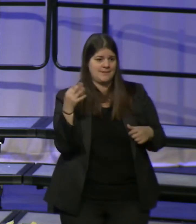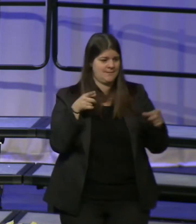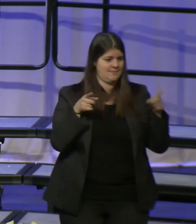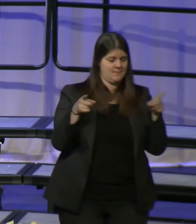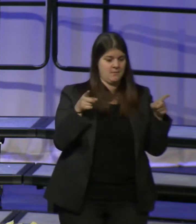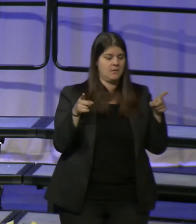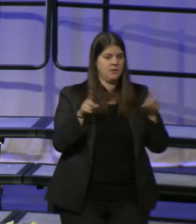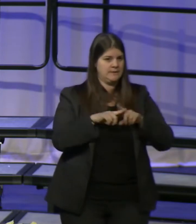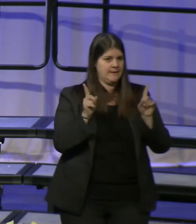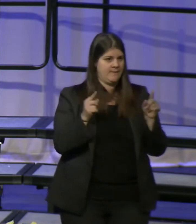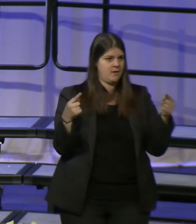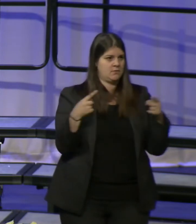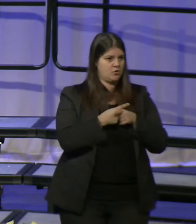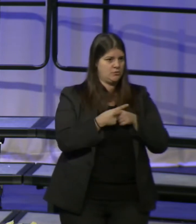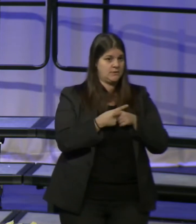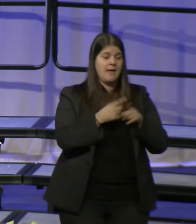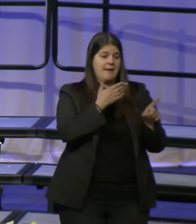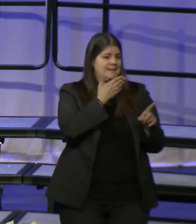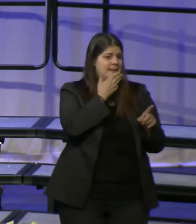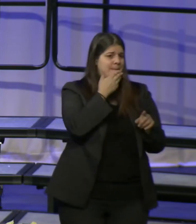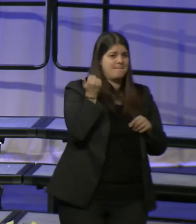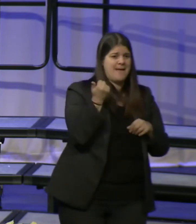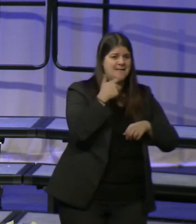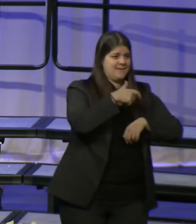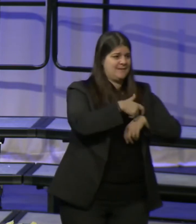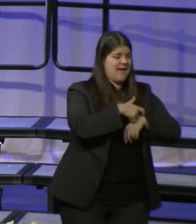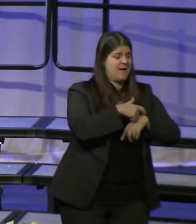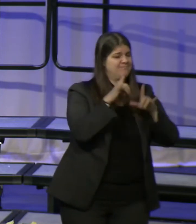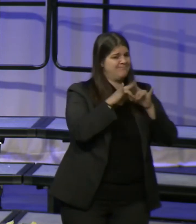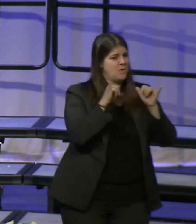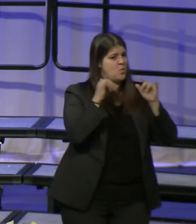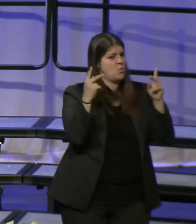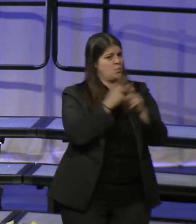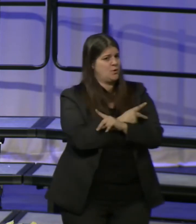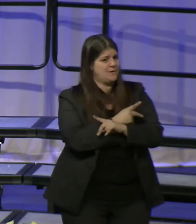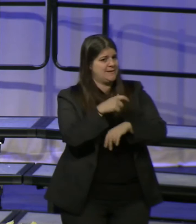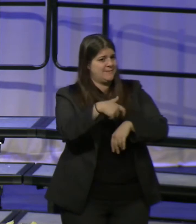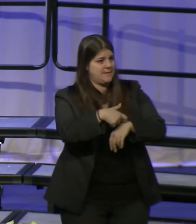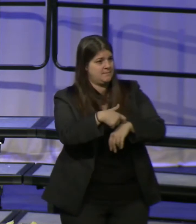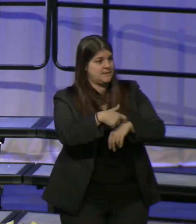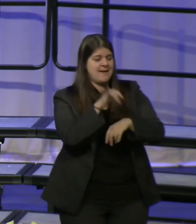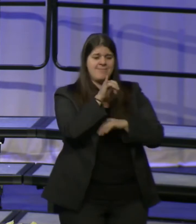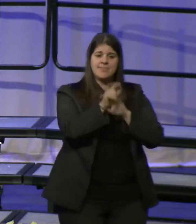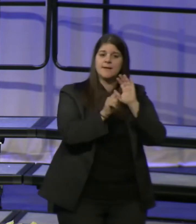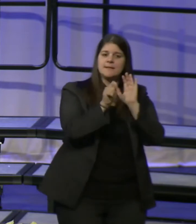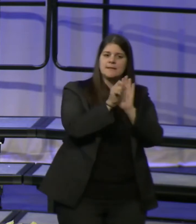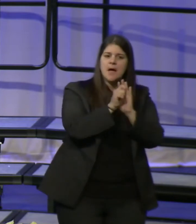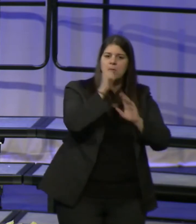It was the best of times...it was the worst of times. It was the age of wisdom... it was the age